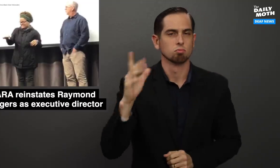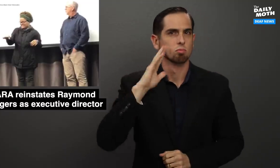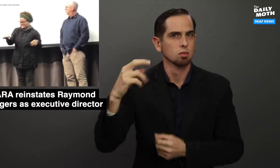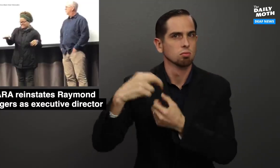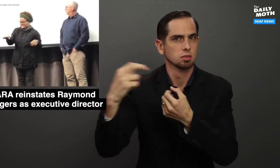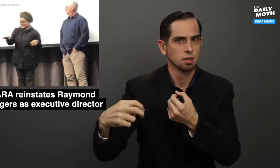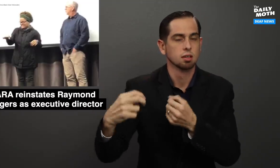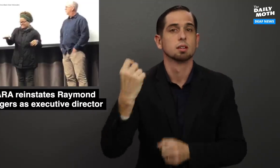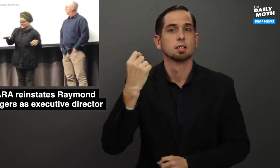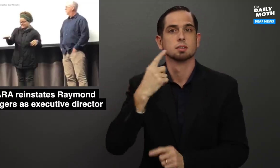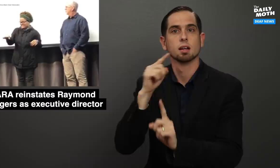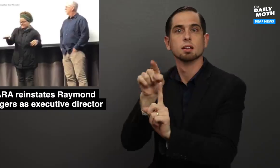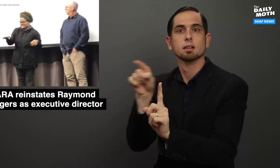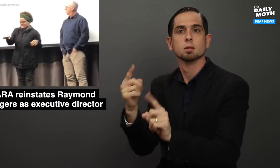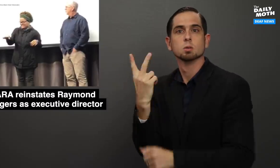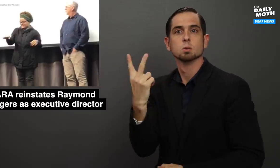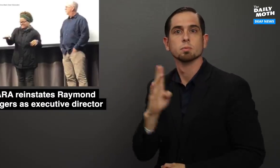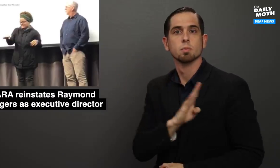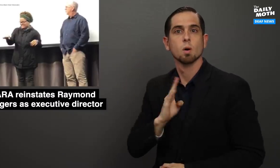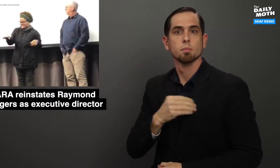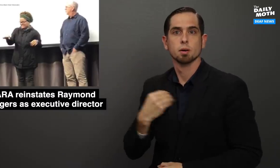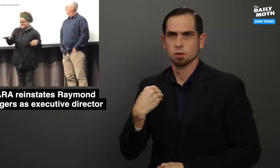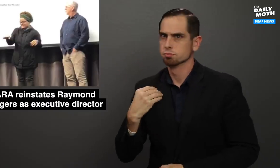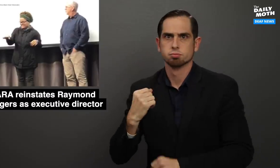she would resign but that two board members